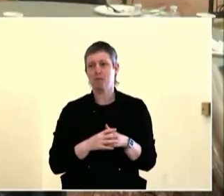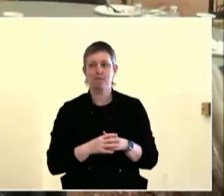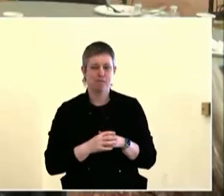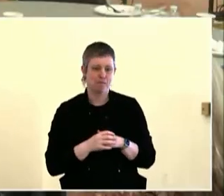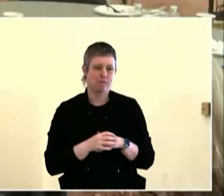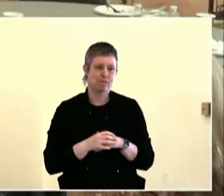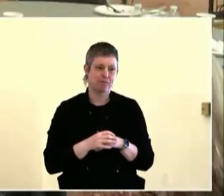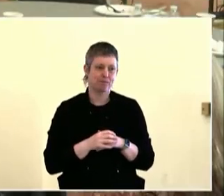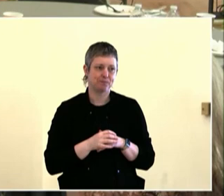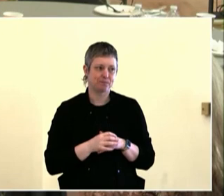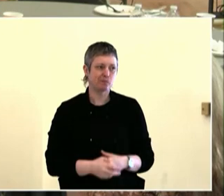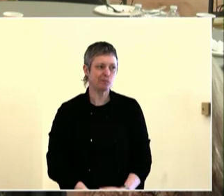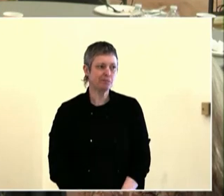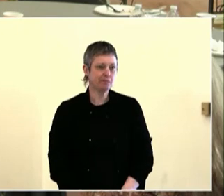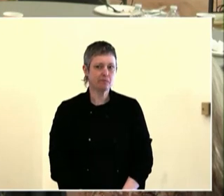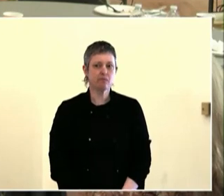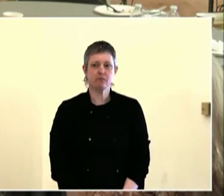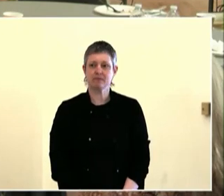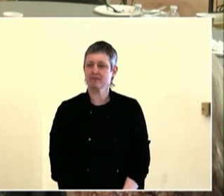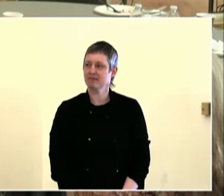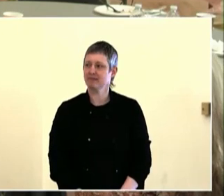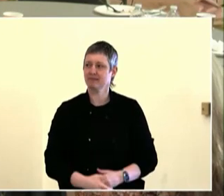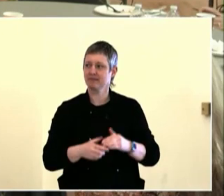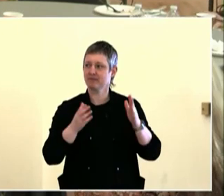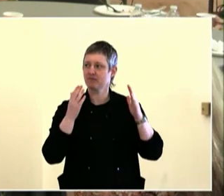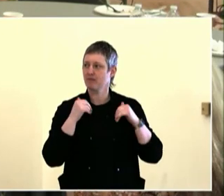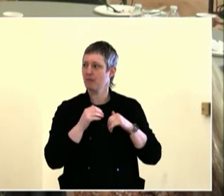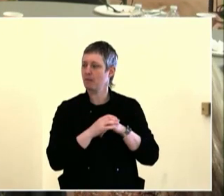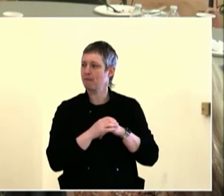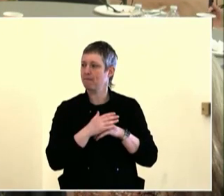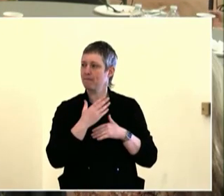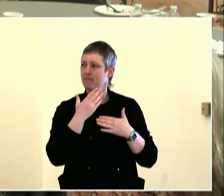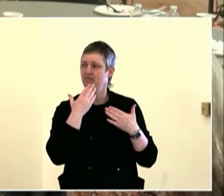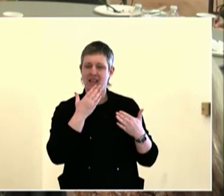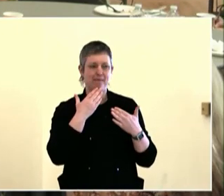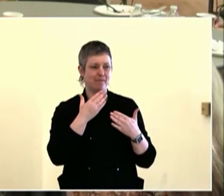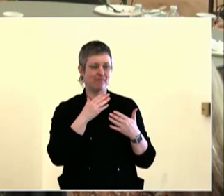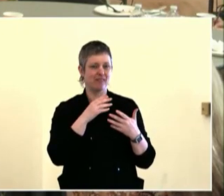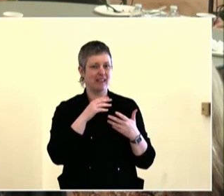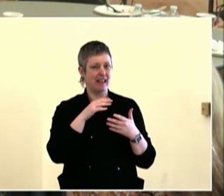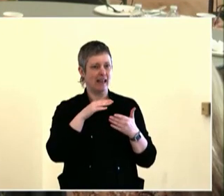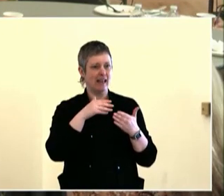coffee shop and spending money. And, you know, what could it look like if we used something